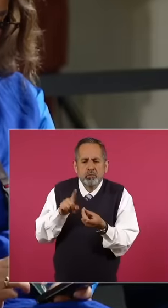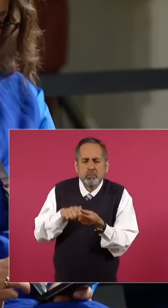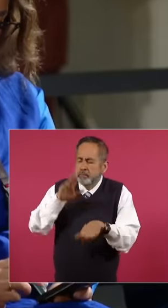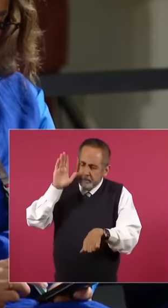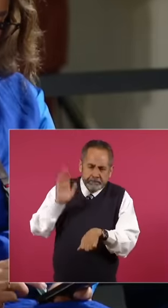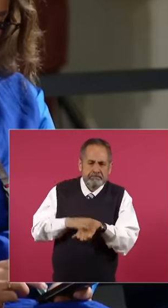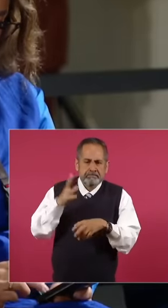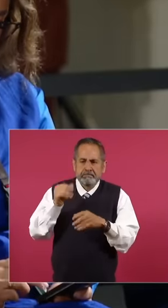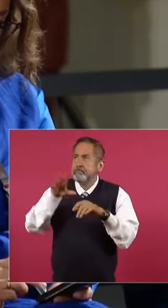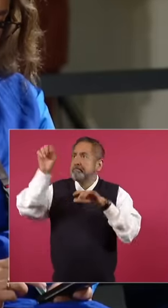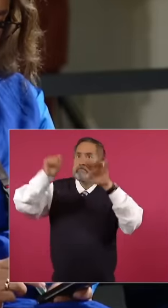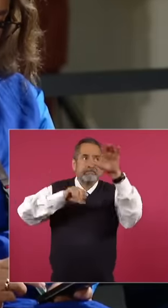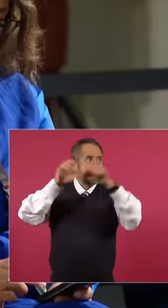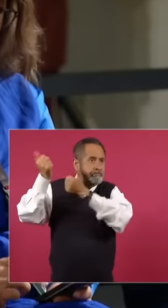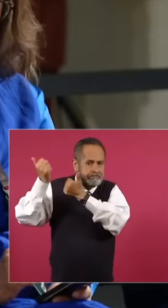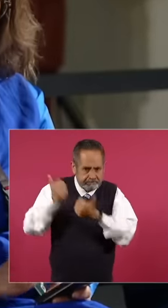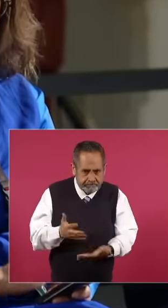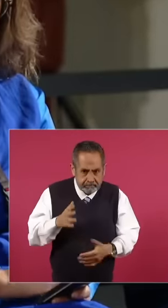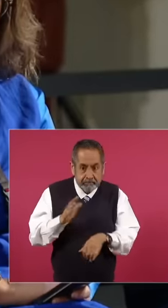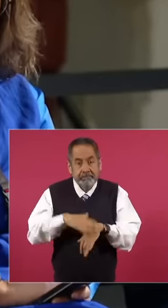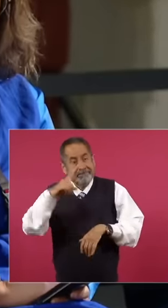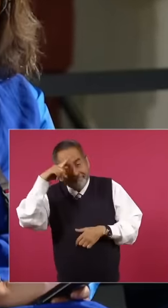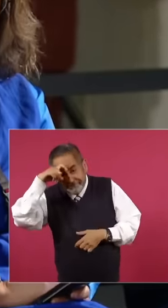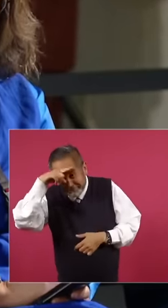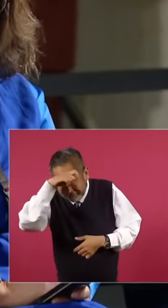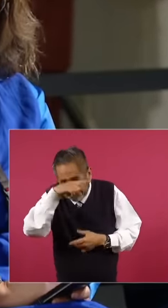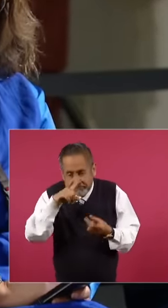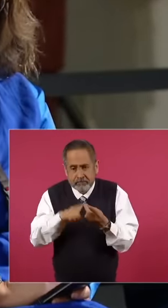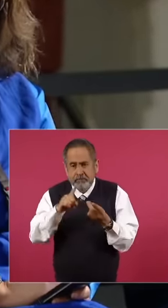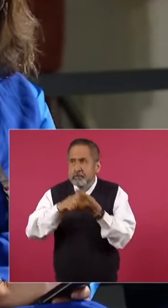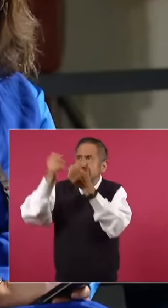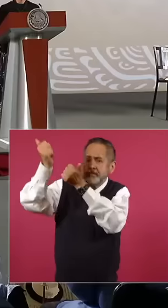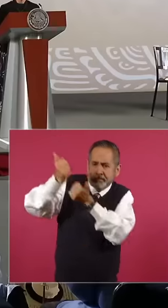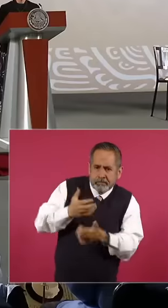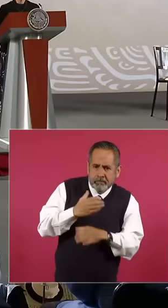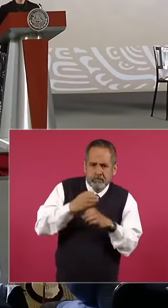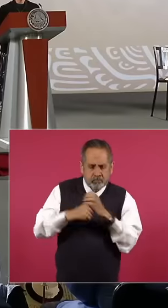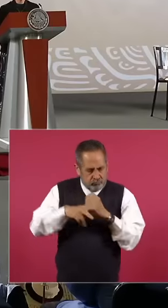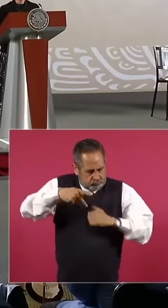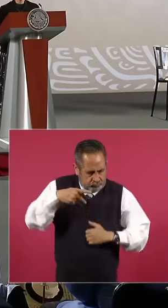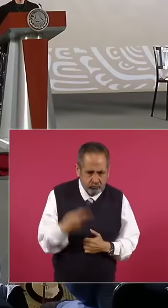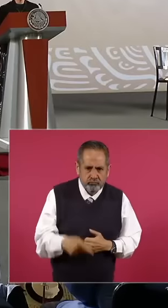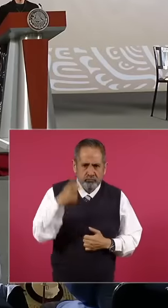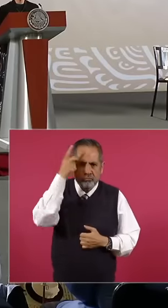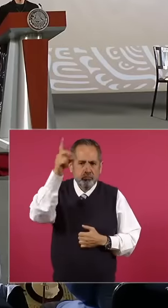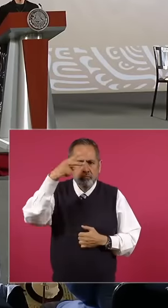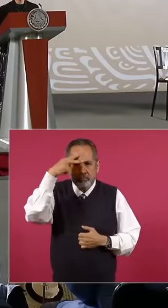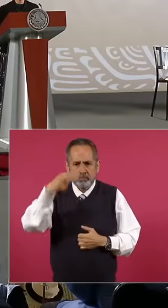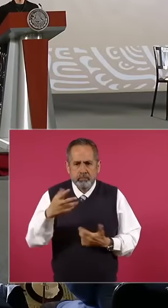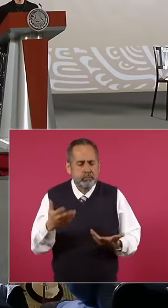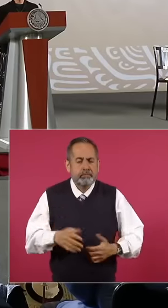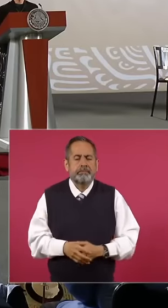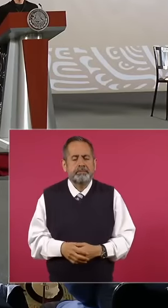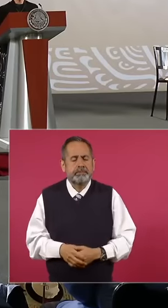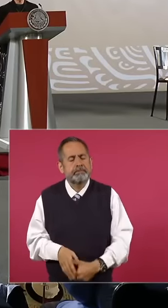this recovery cost them the most work the recovery of historical memory that not only